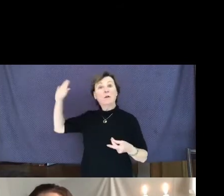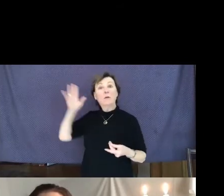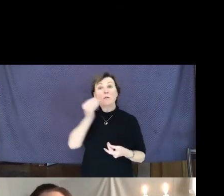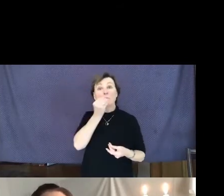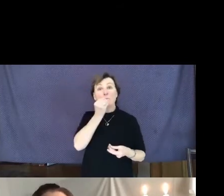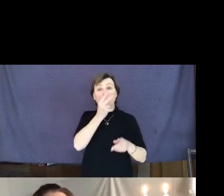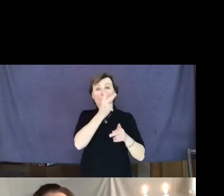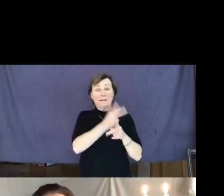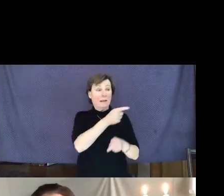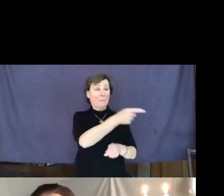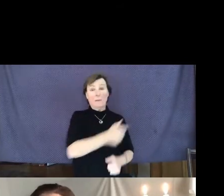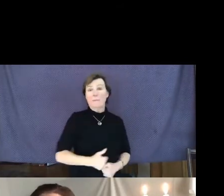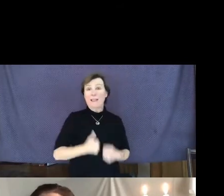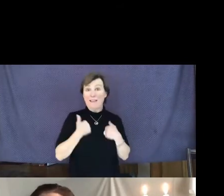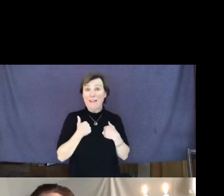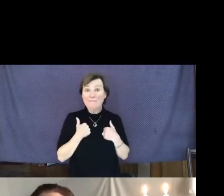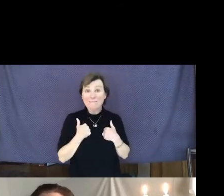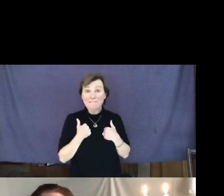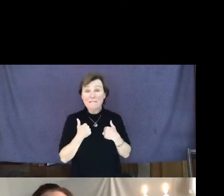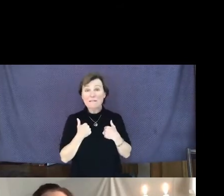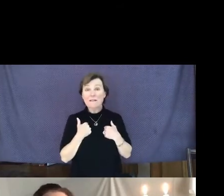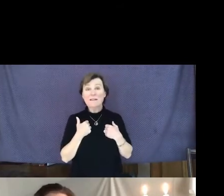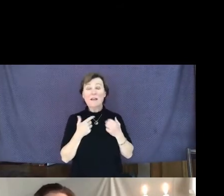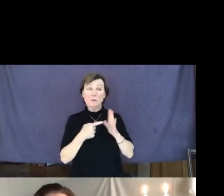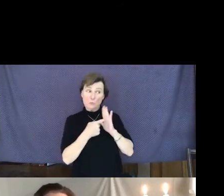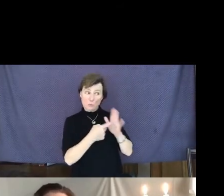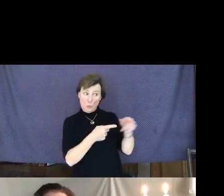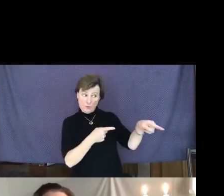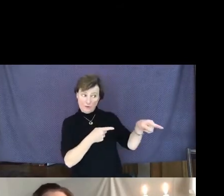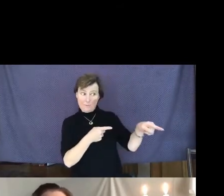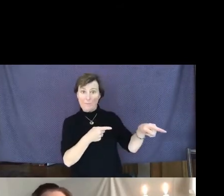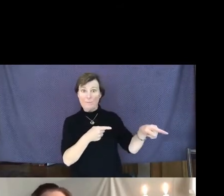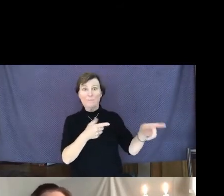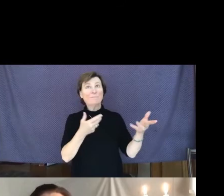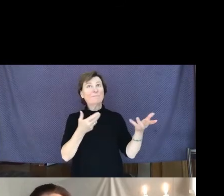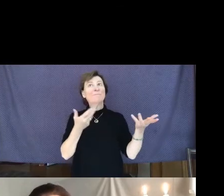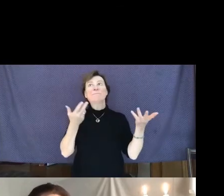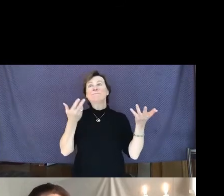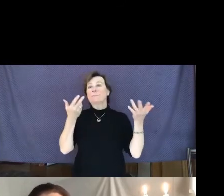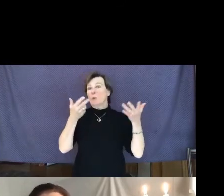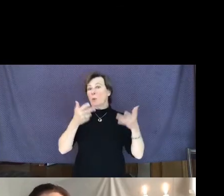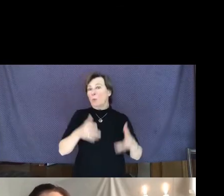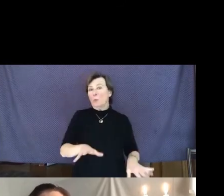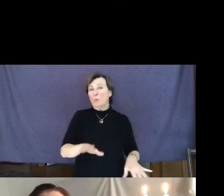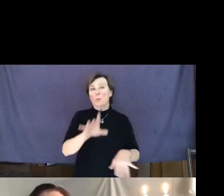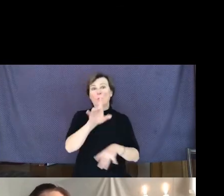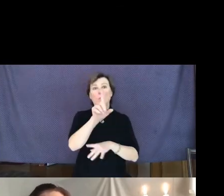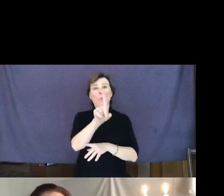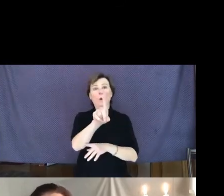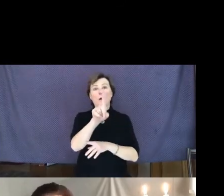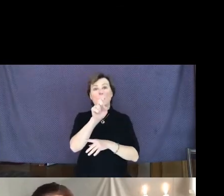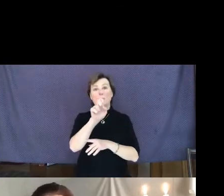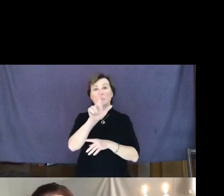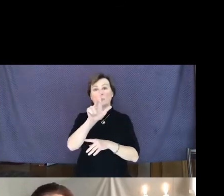and showed him that even after losing 123 family members